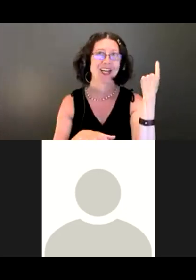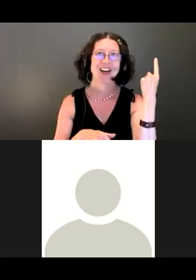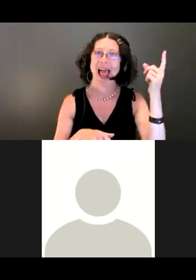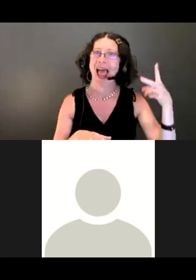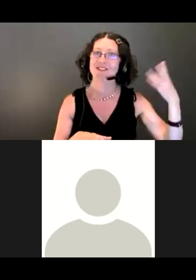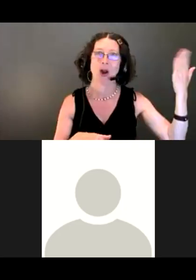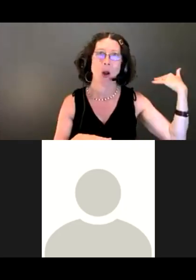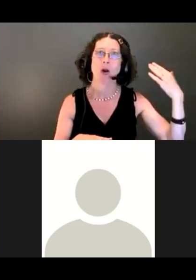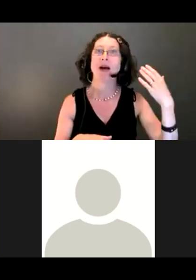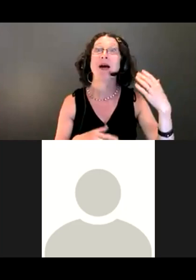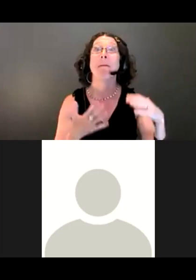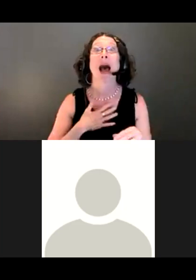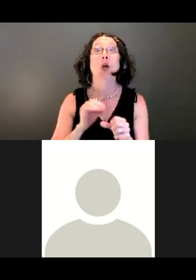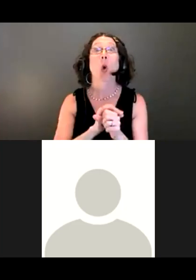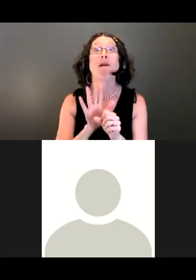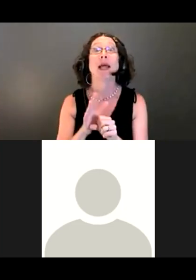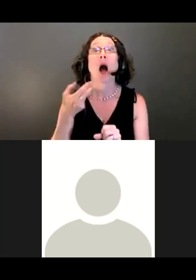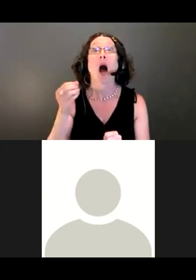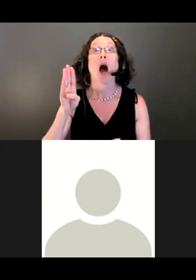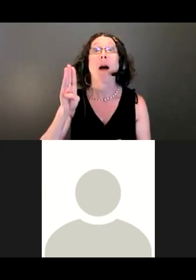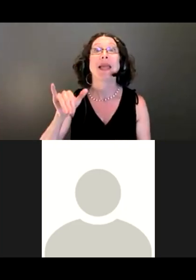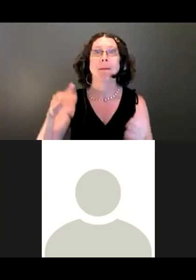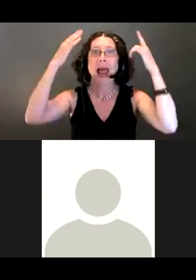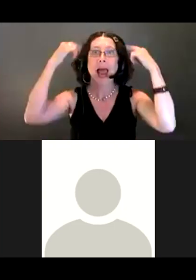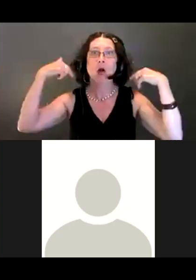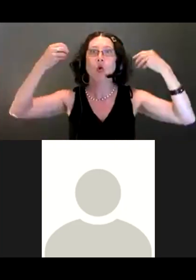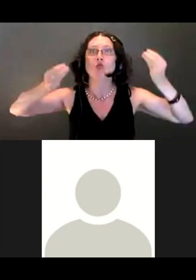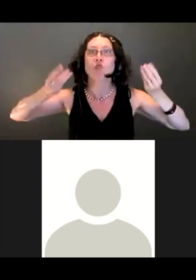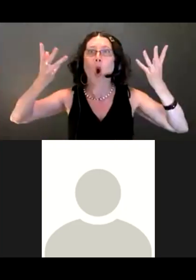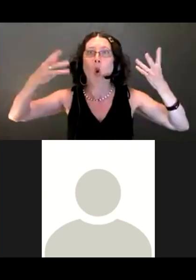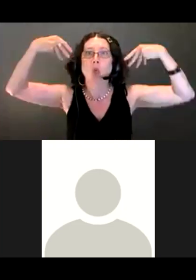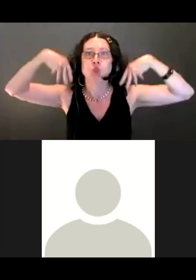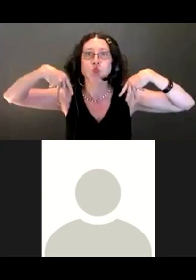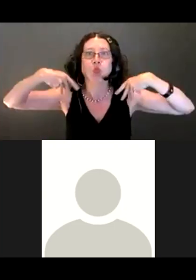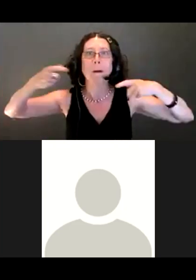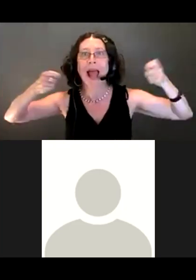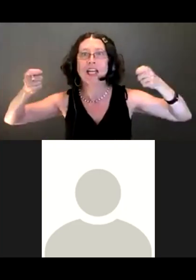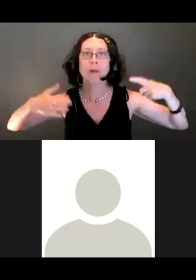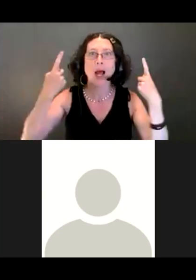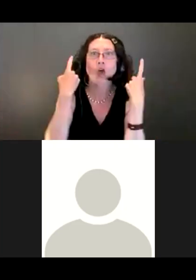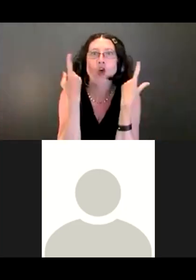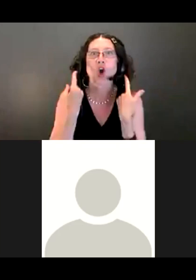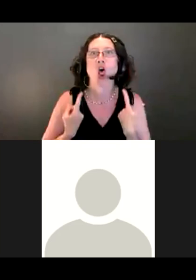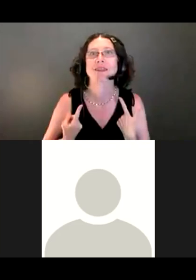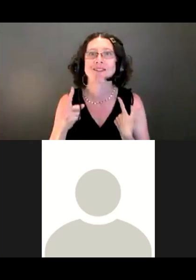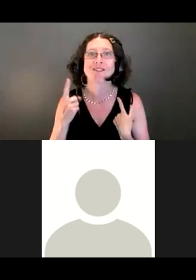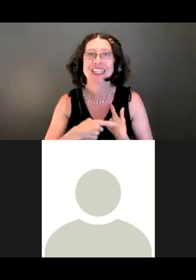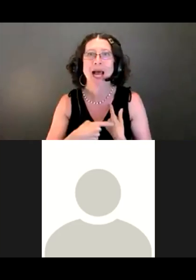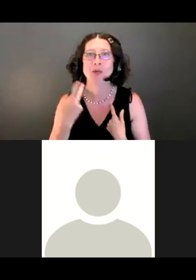My COVID hobby was growing out my hair and learning how to manage curls for the first time. So you'll see hair that is curly, off to one side.